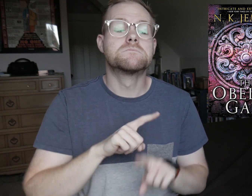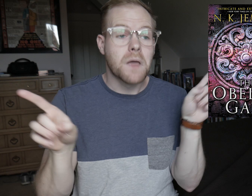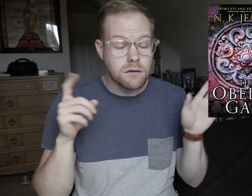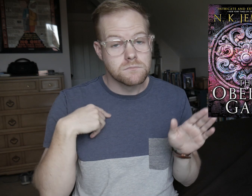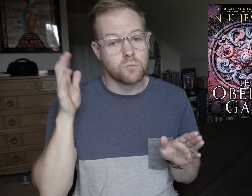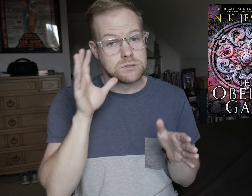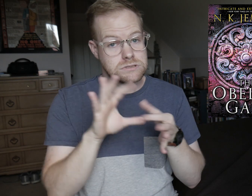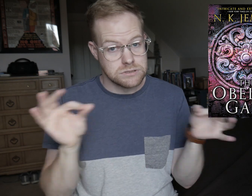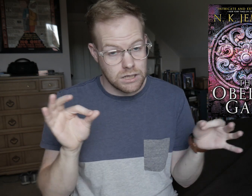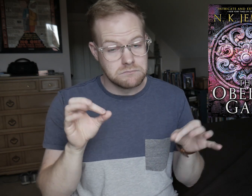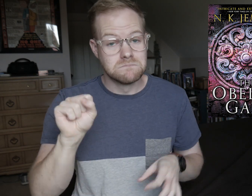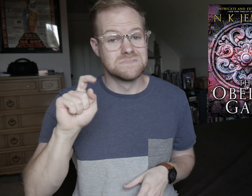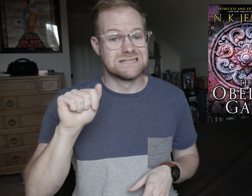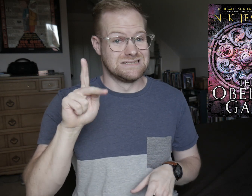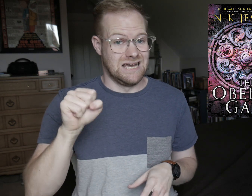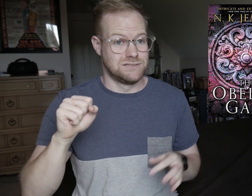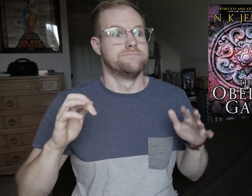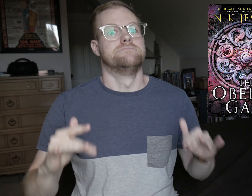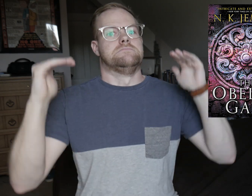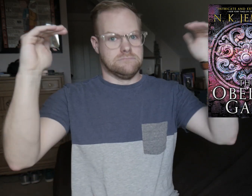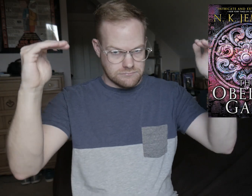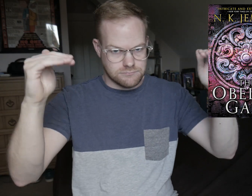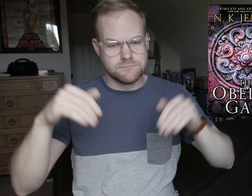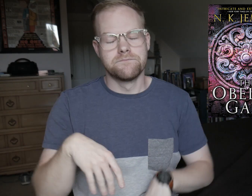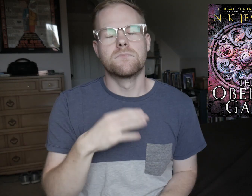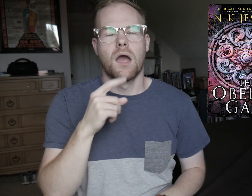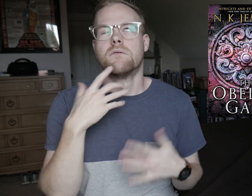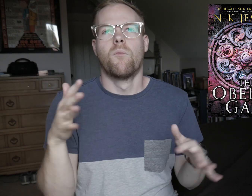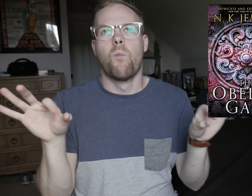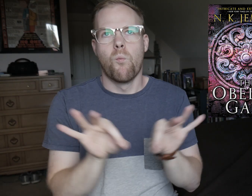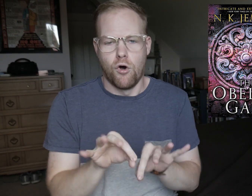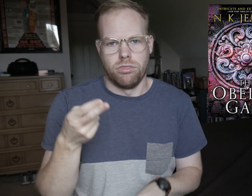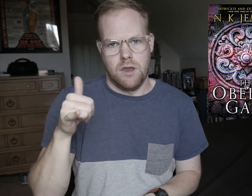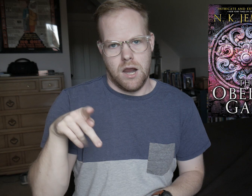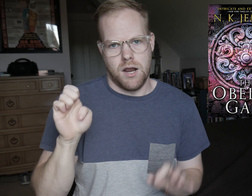But I will say that the stakes get even higher, and it’s *so* worth the hype!